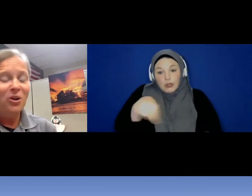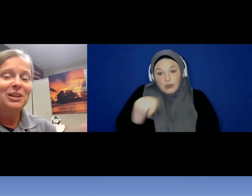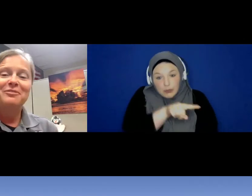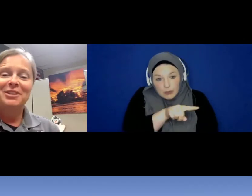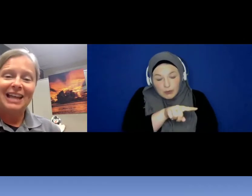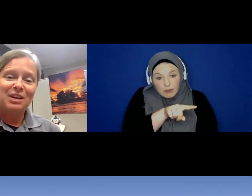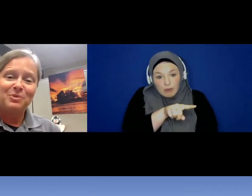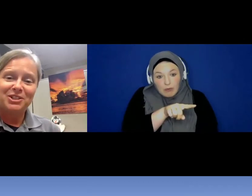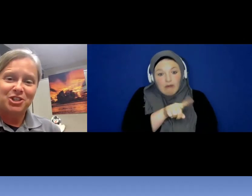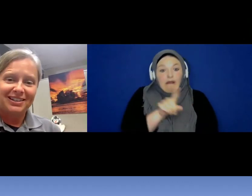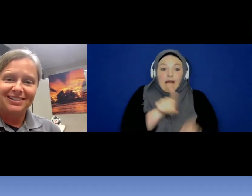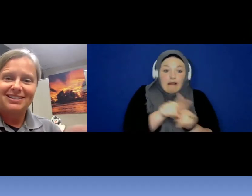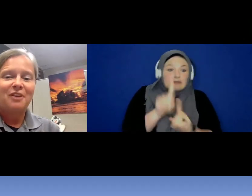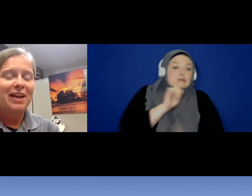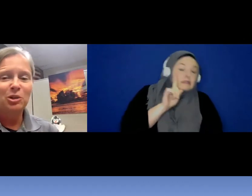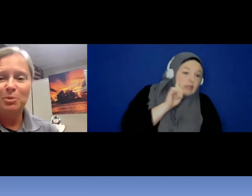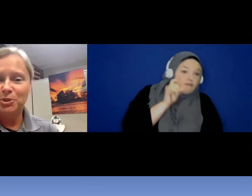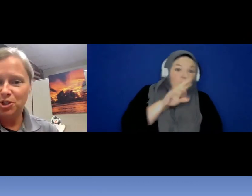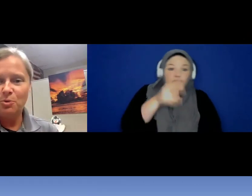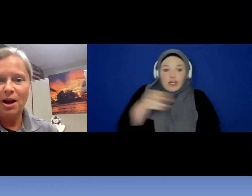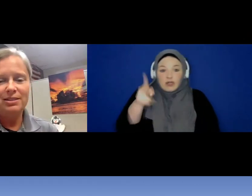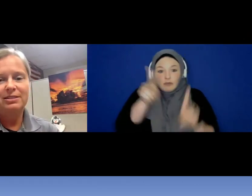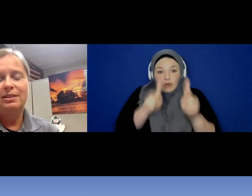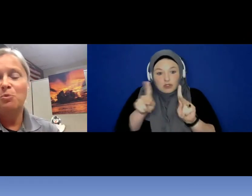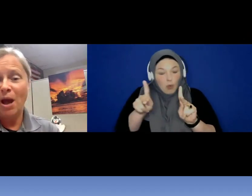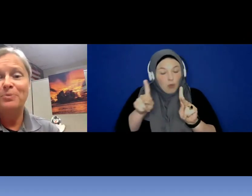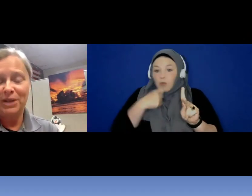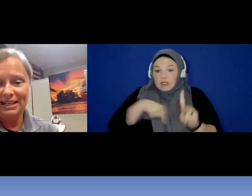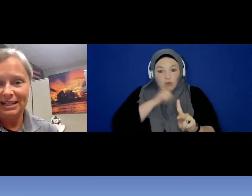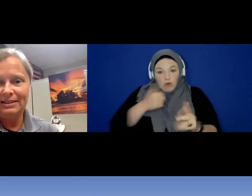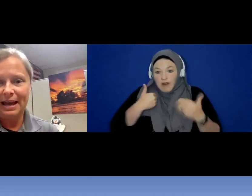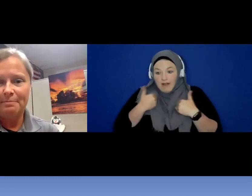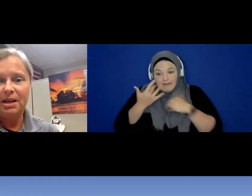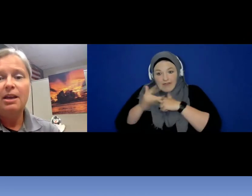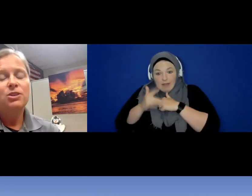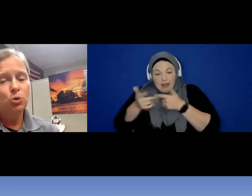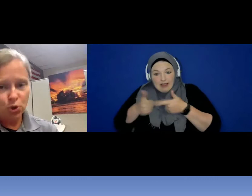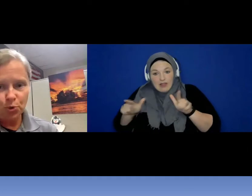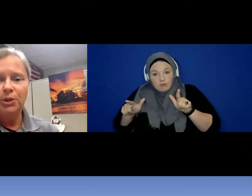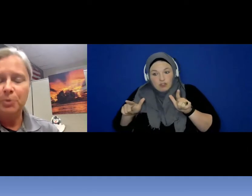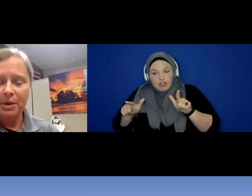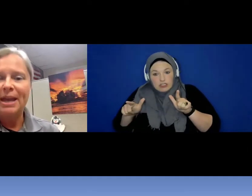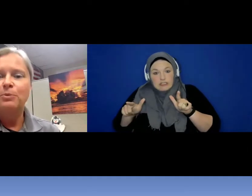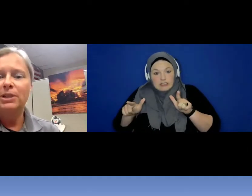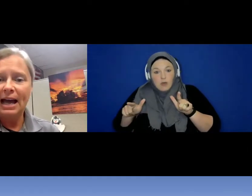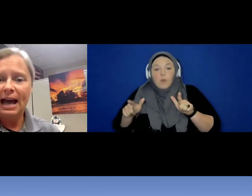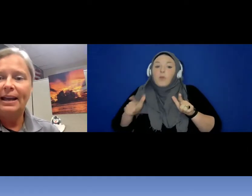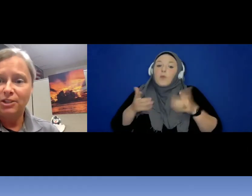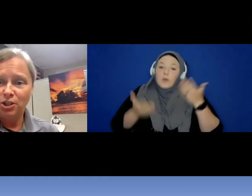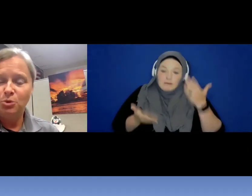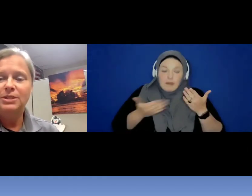of the languages available to us when we need them. So, truly we may rely on you